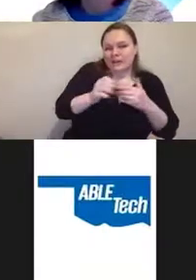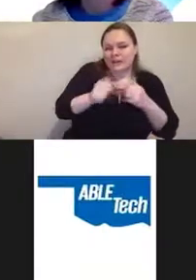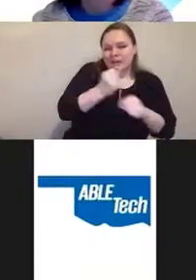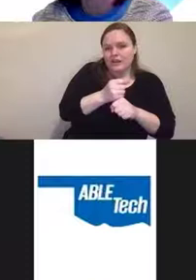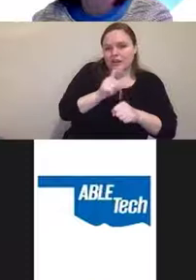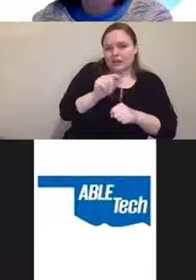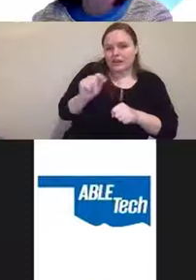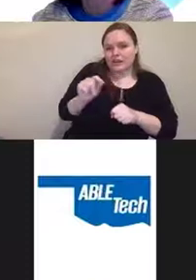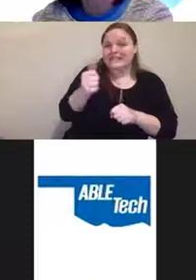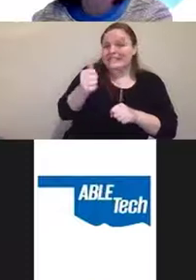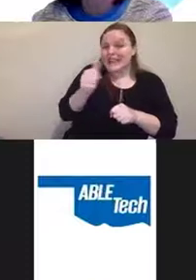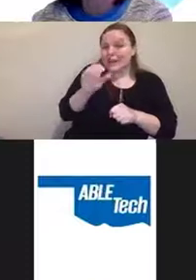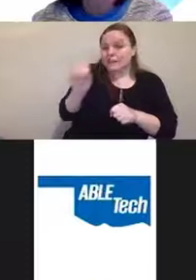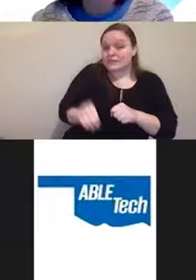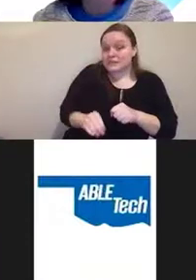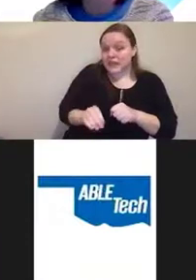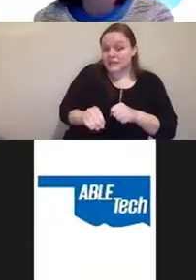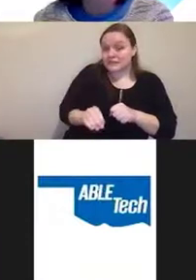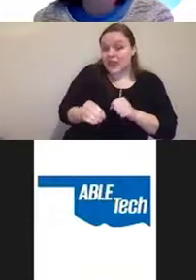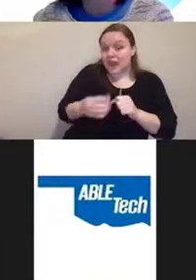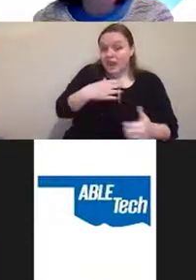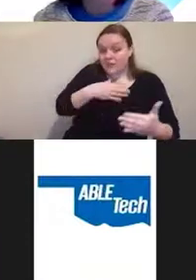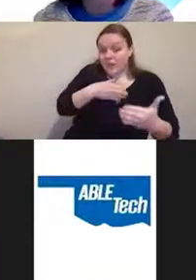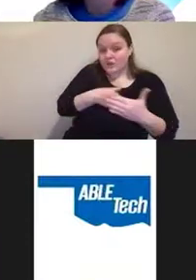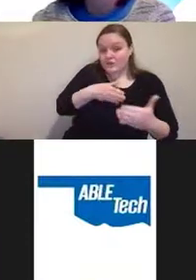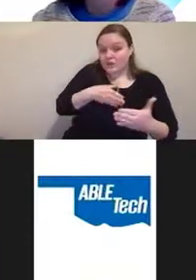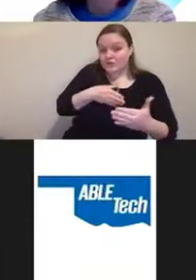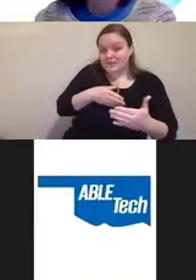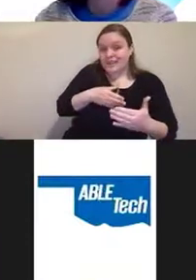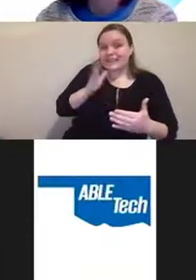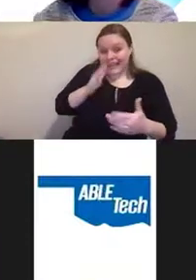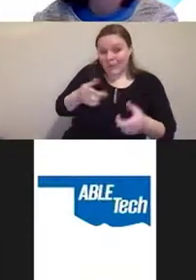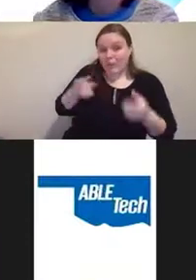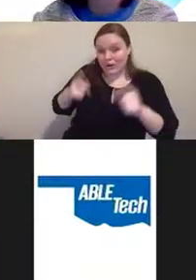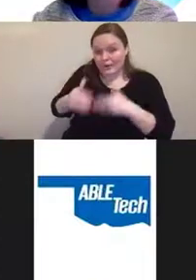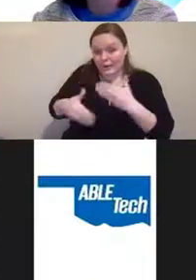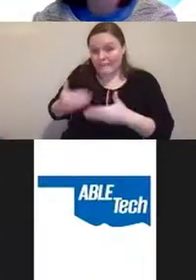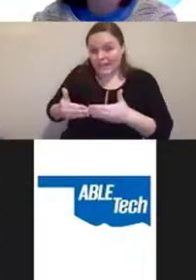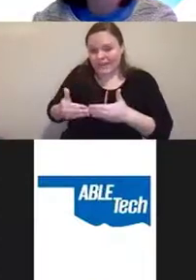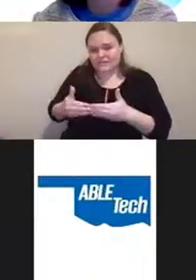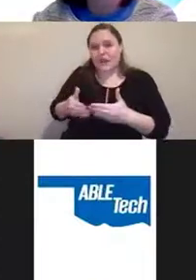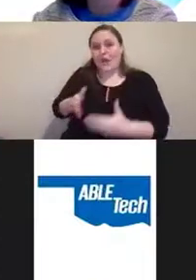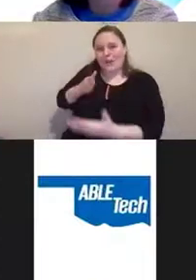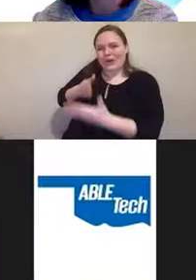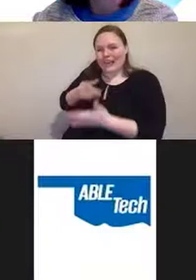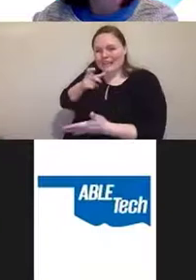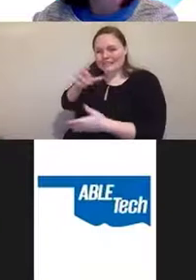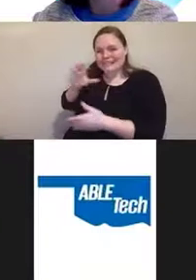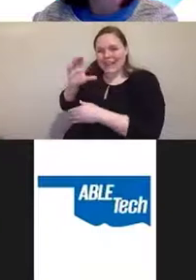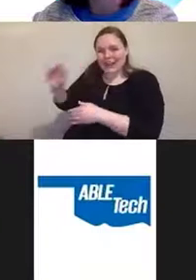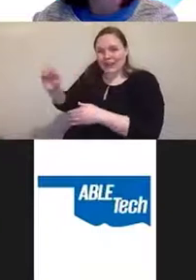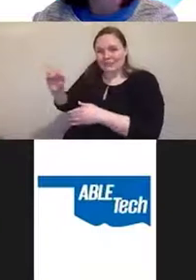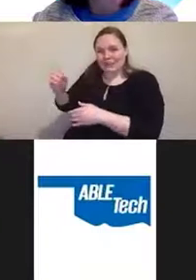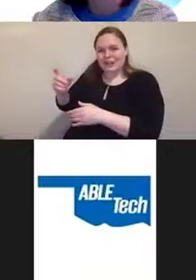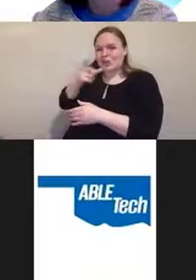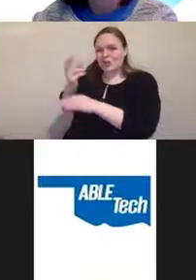being filed were against companies using overlays. So somebody asked a question in the chat before the windows started.